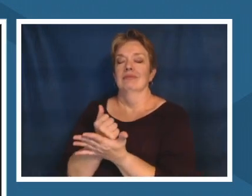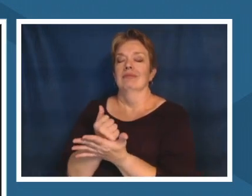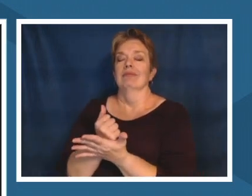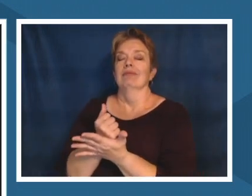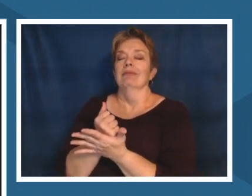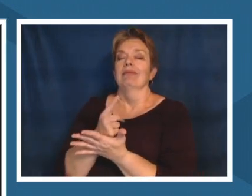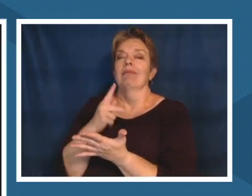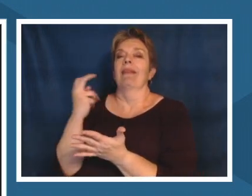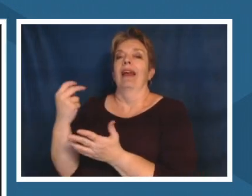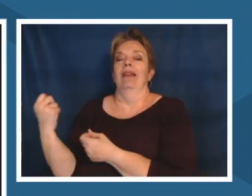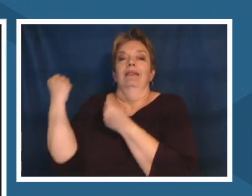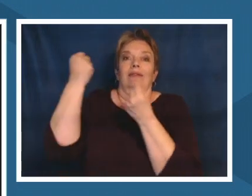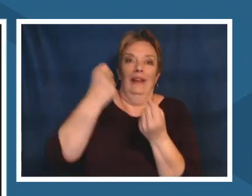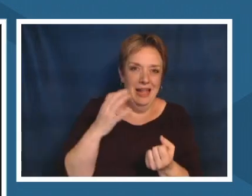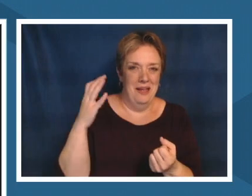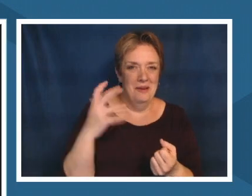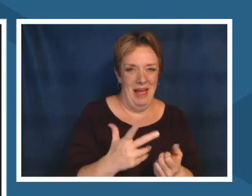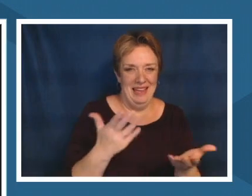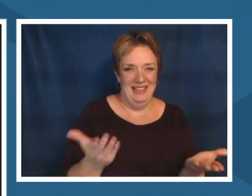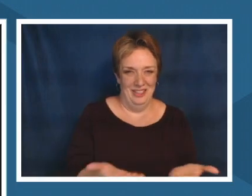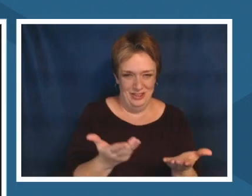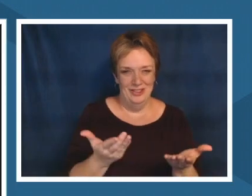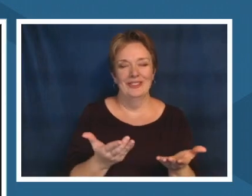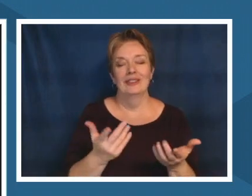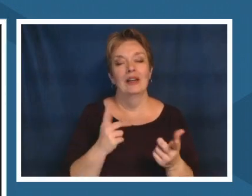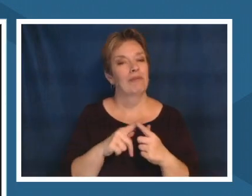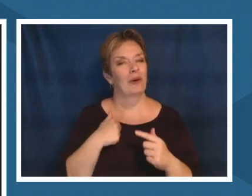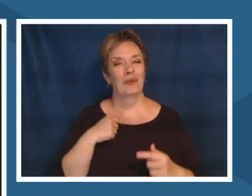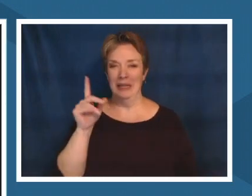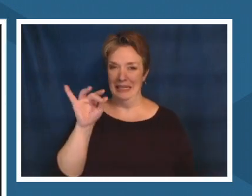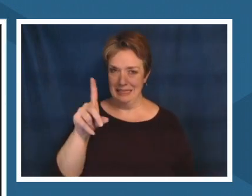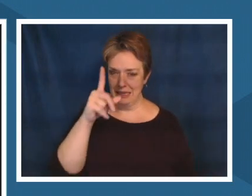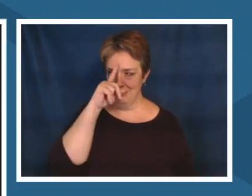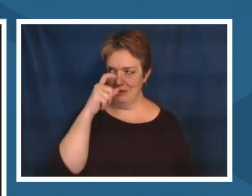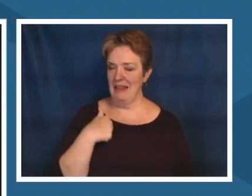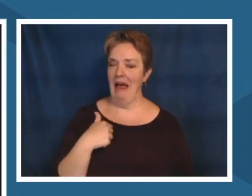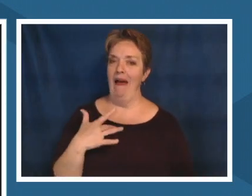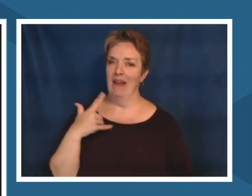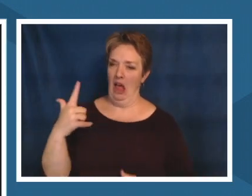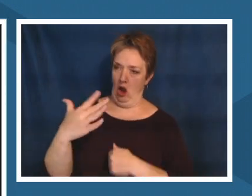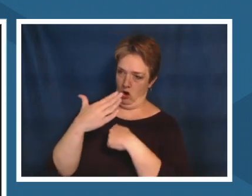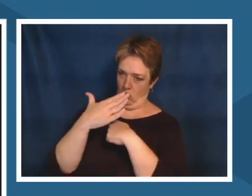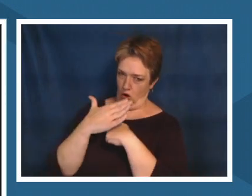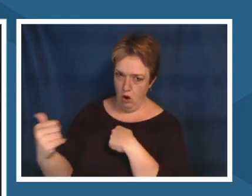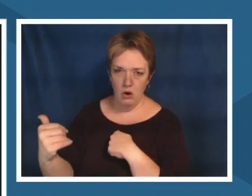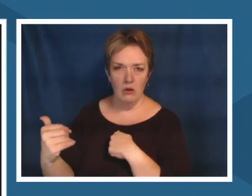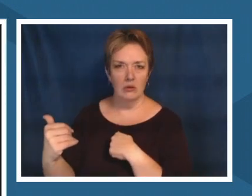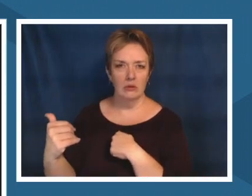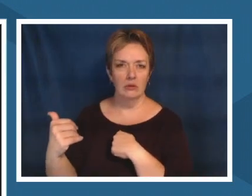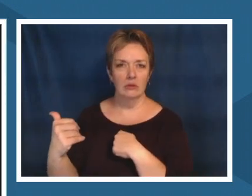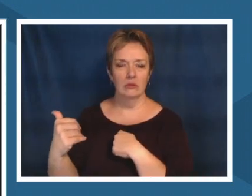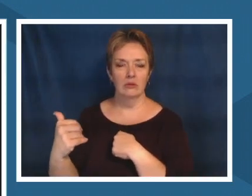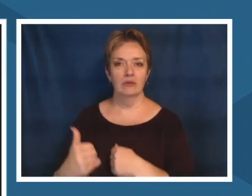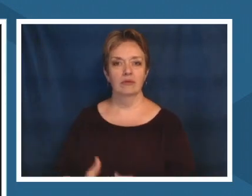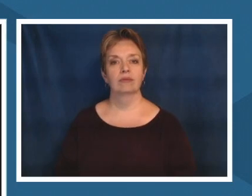but we fit it in because i was answering a call because the land